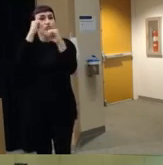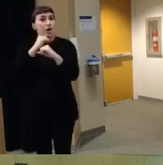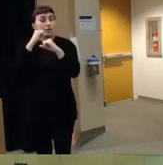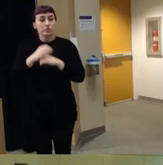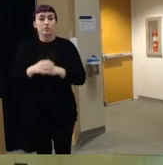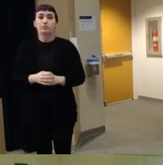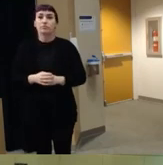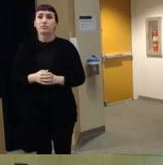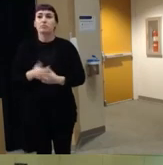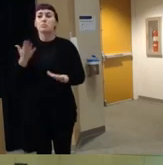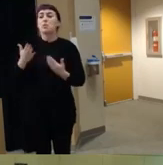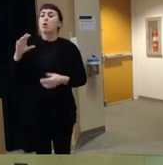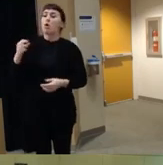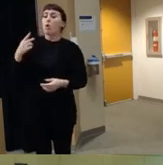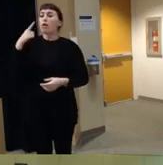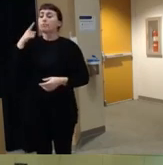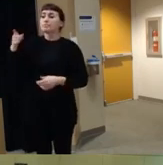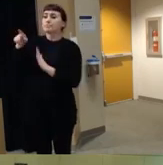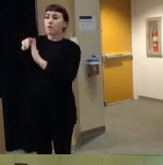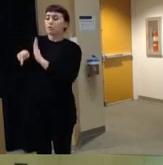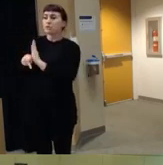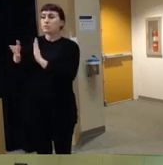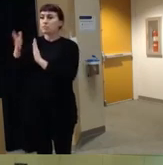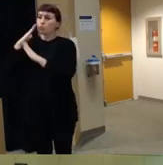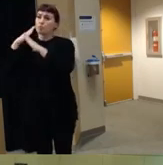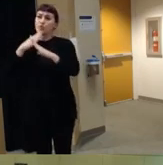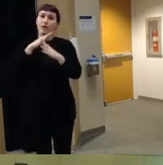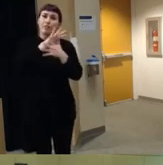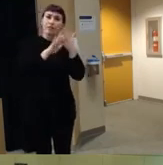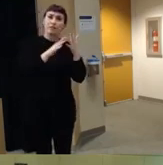have like oh I think this policy would you know prevent these injuries in the future okay well